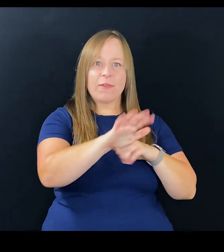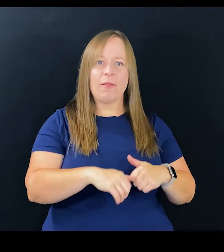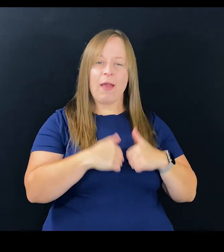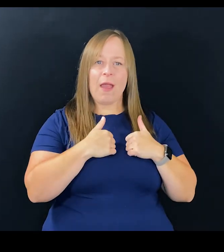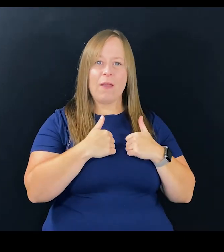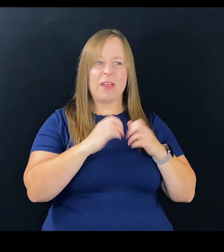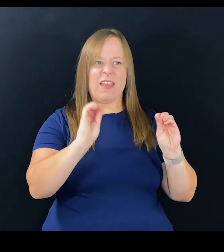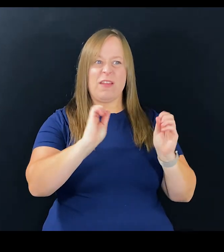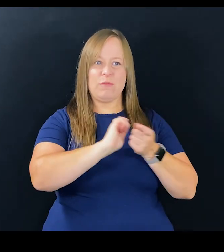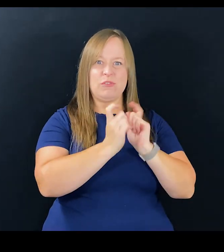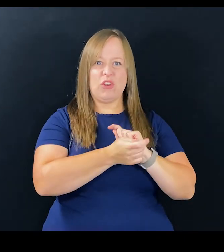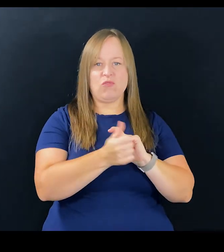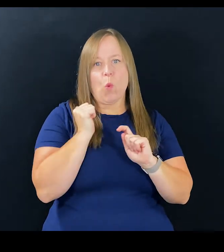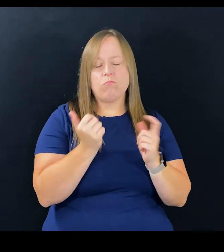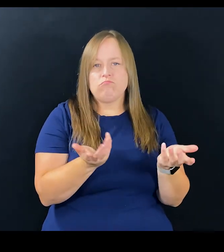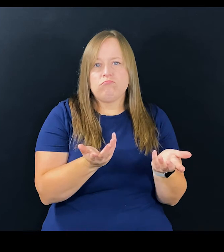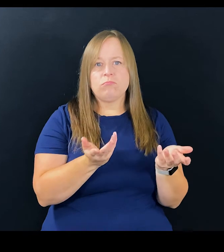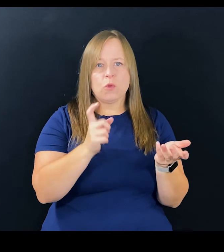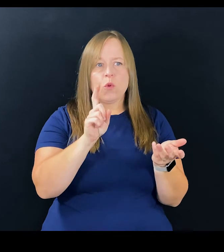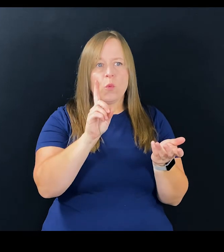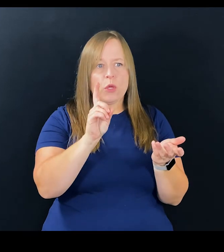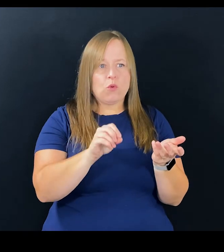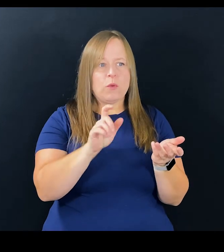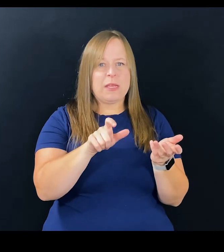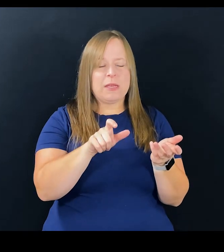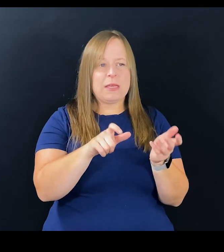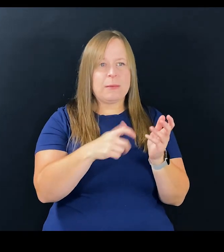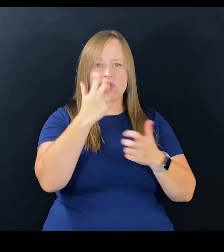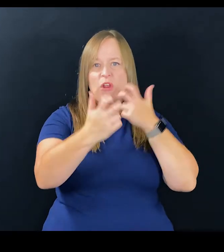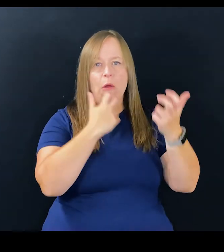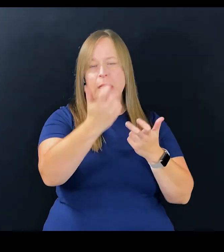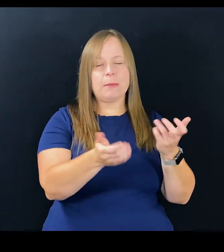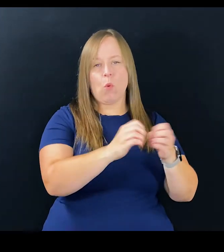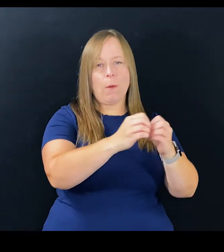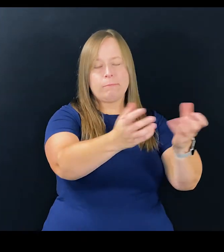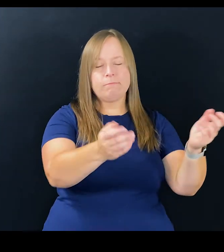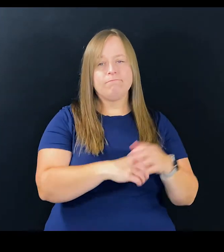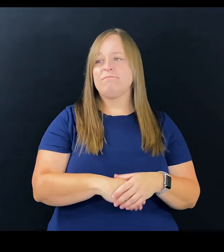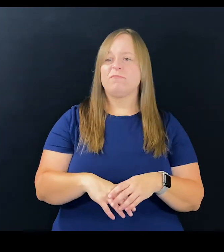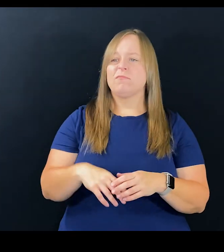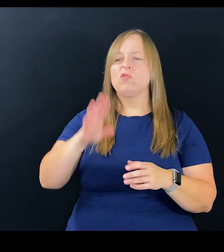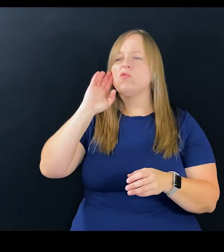with real effects, nothing's going to change, and we do need to keep just shouting it from the rooftops.